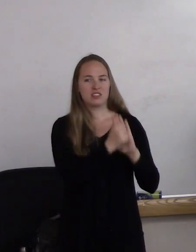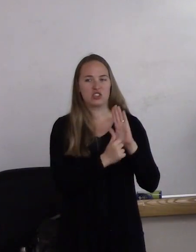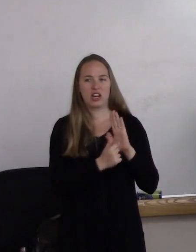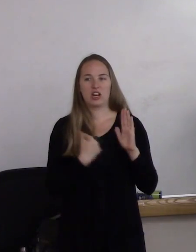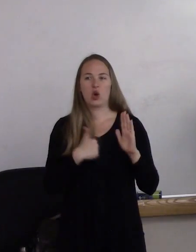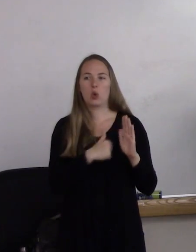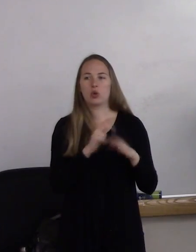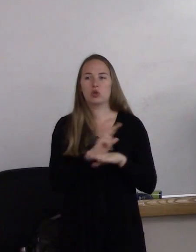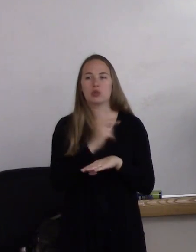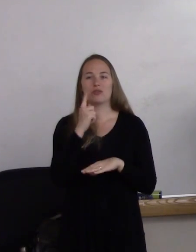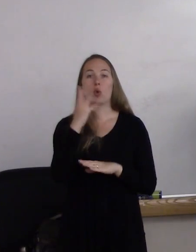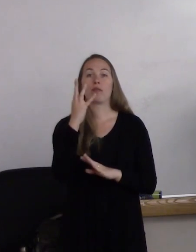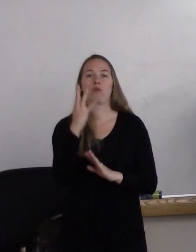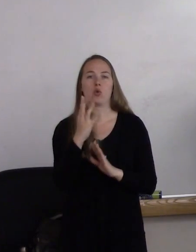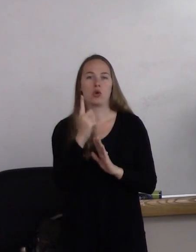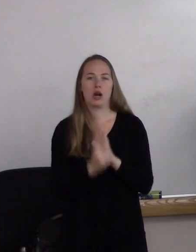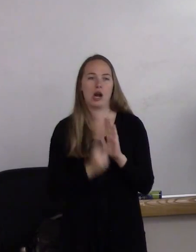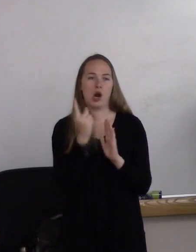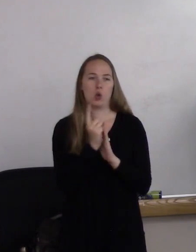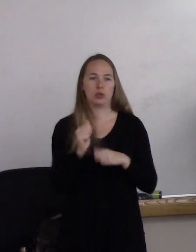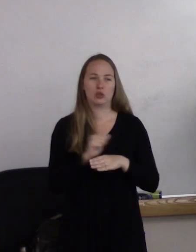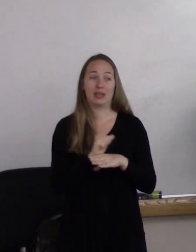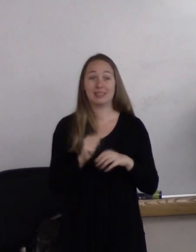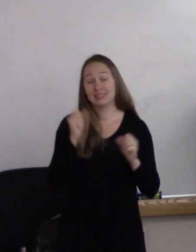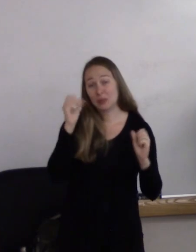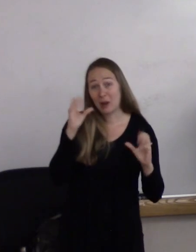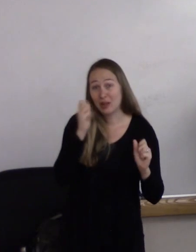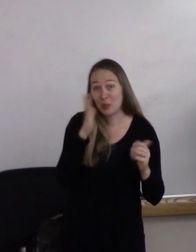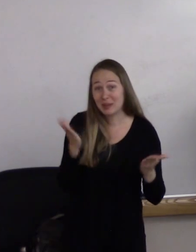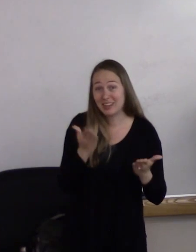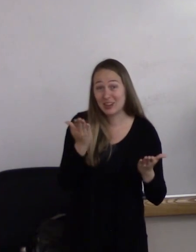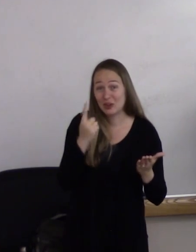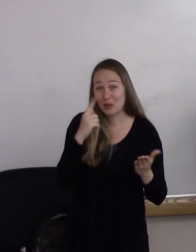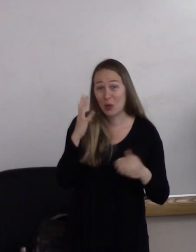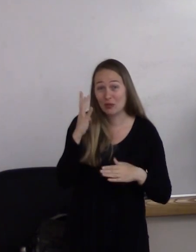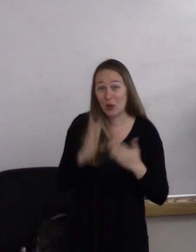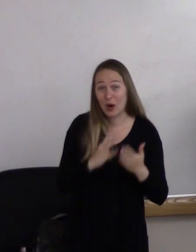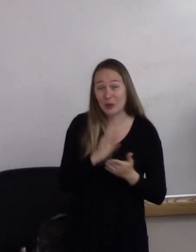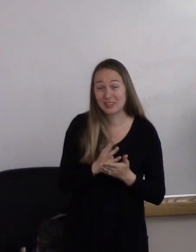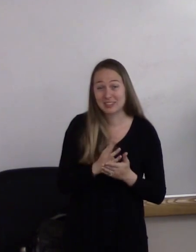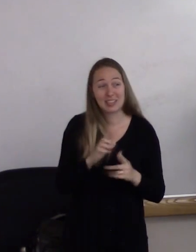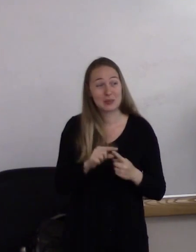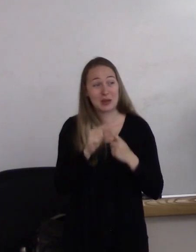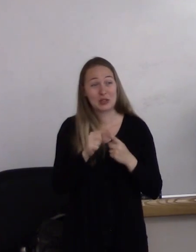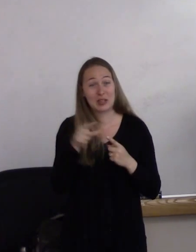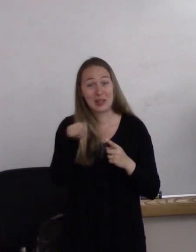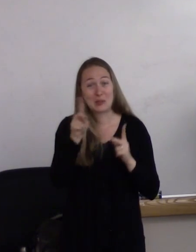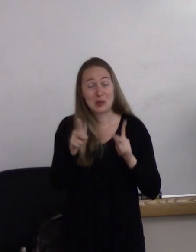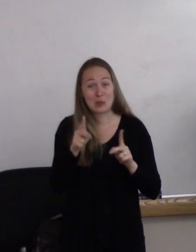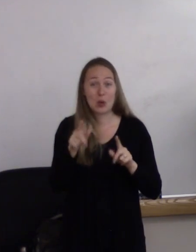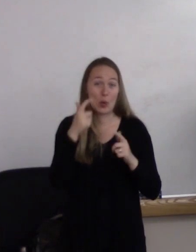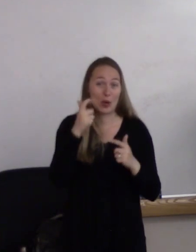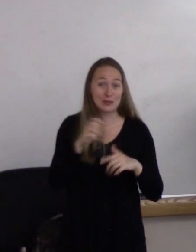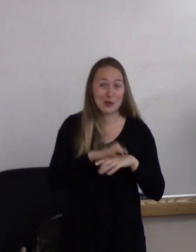in our four-hour training. Surprise. You're gonna be here for four hours-- especially those of you that are watching on the computer.